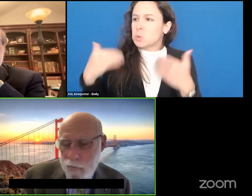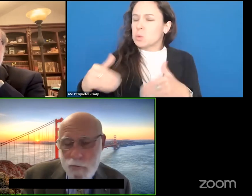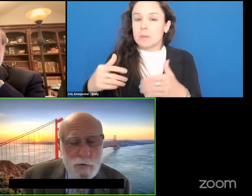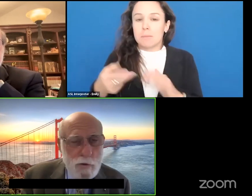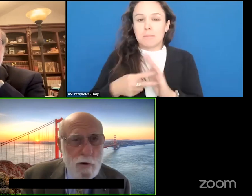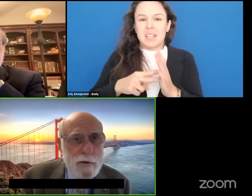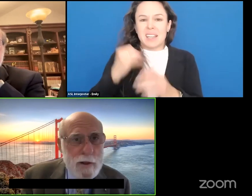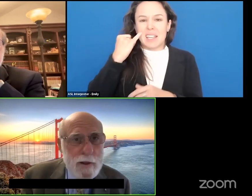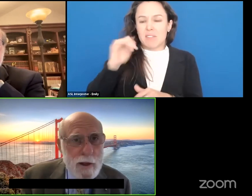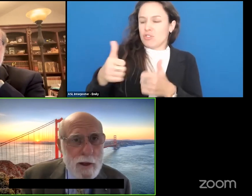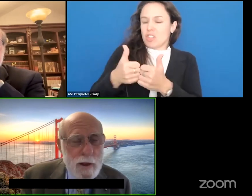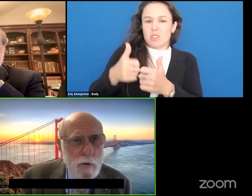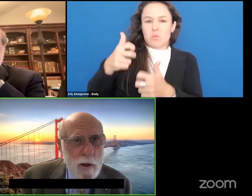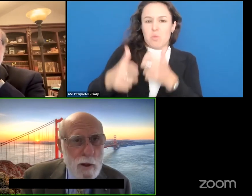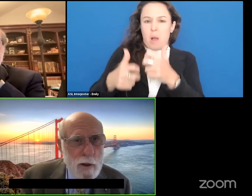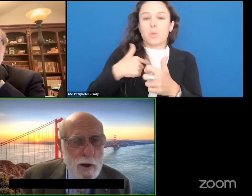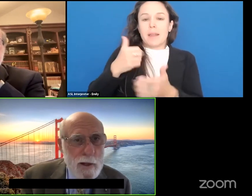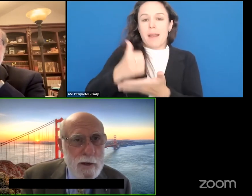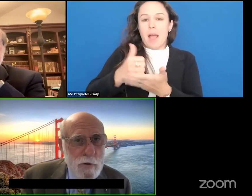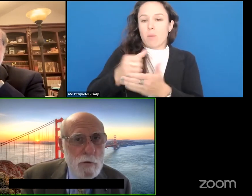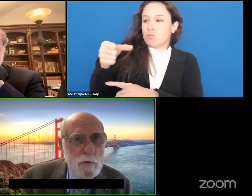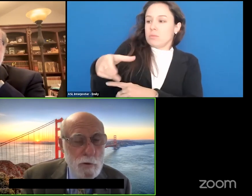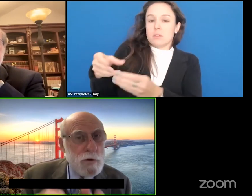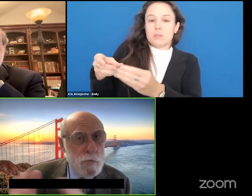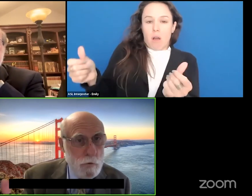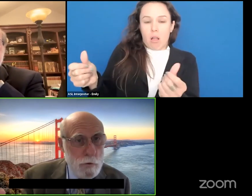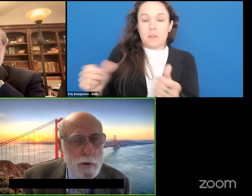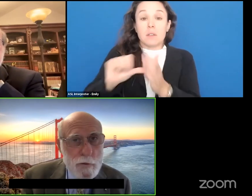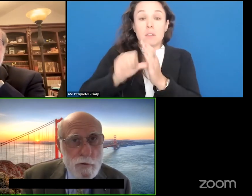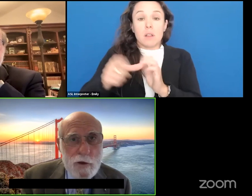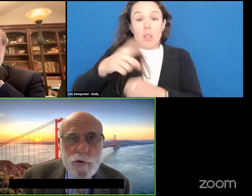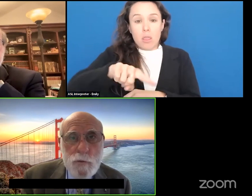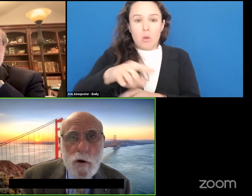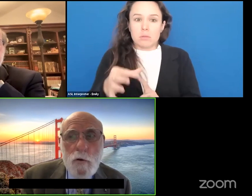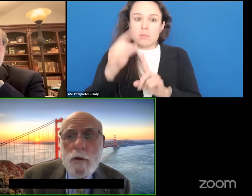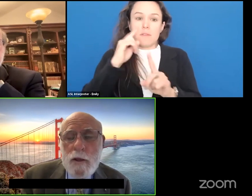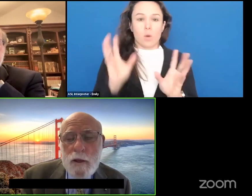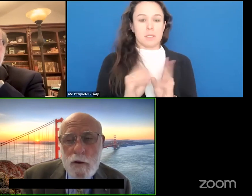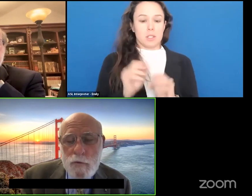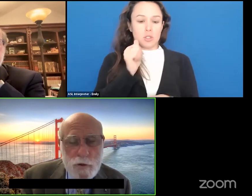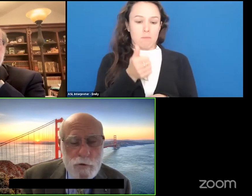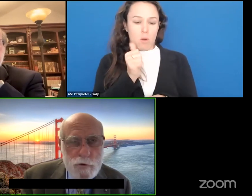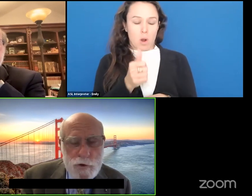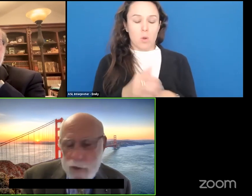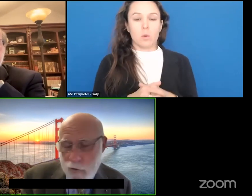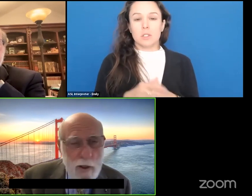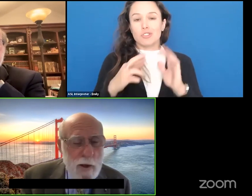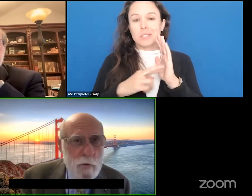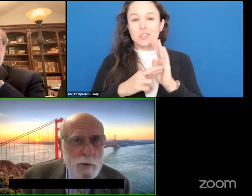able to solve and so highlighting those especially for the session tomorrow, the research agenda,